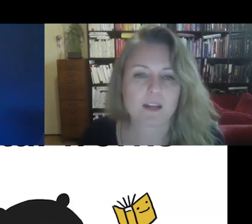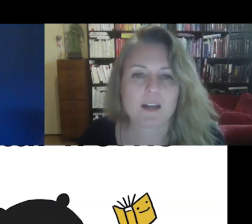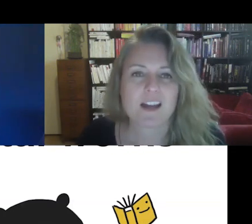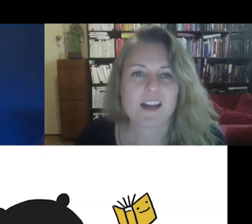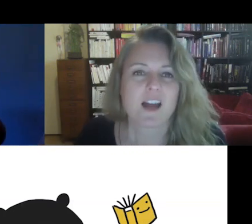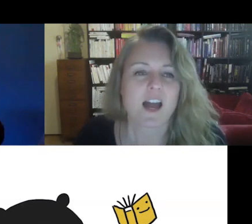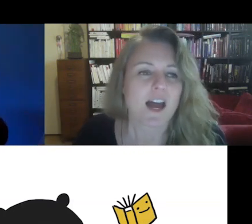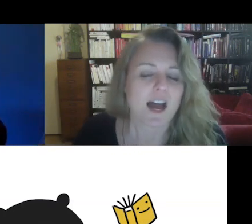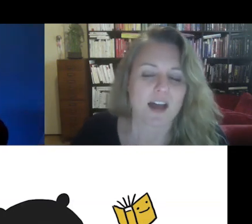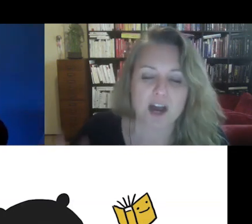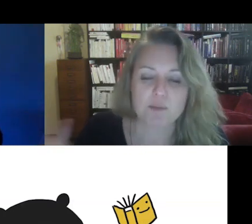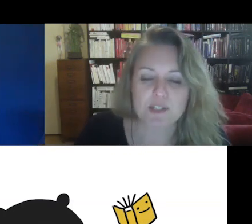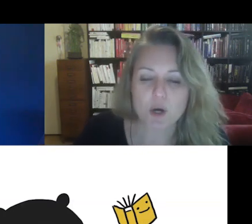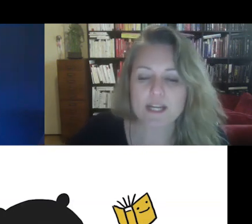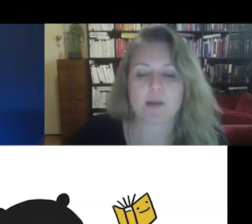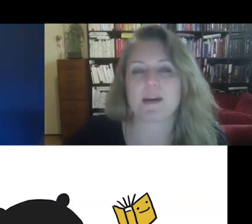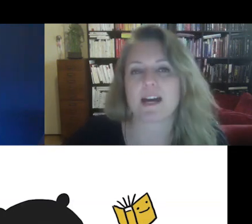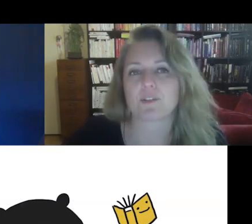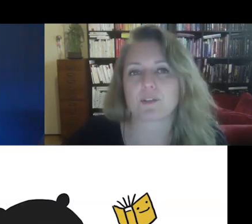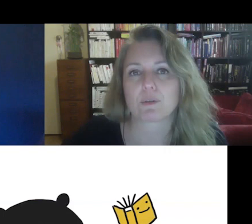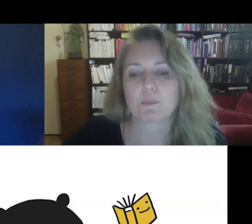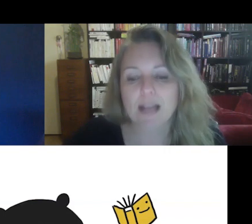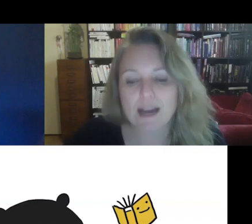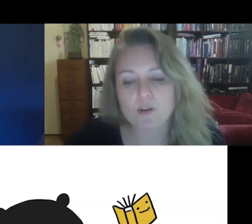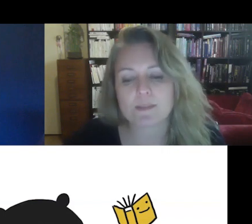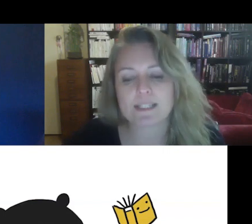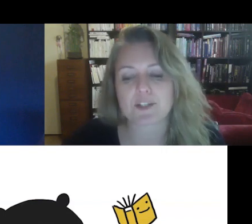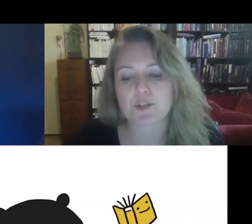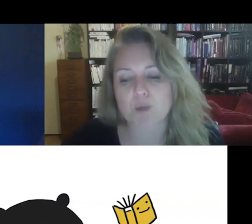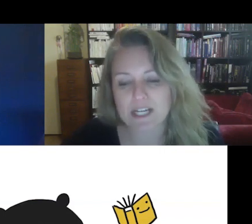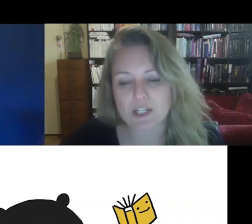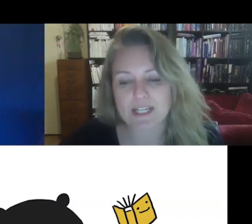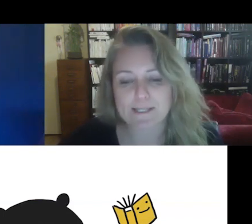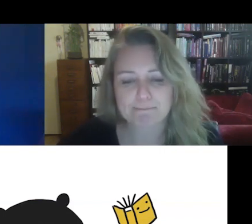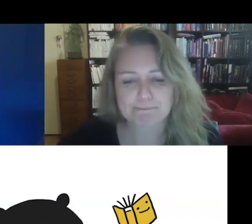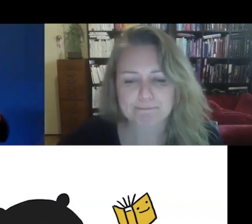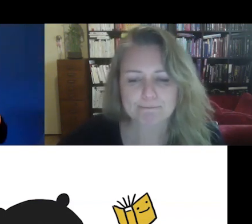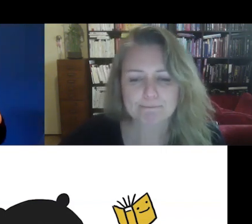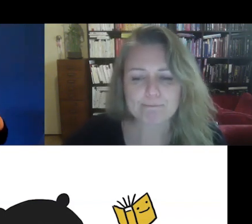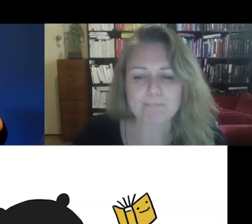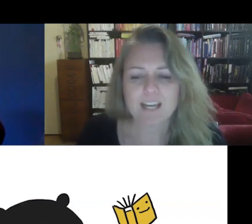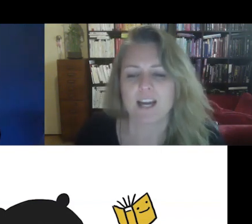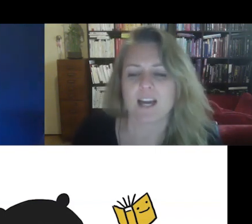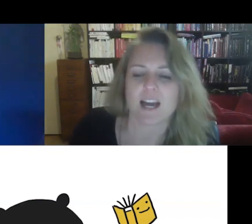I will be talking about mat forms and strategies.